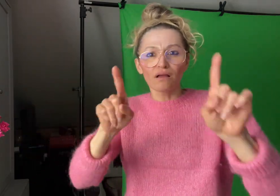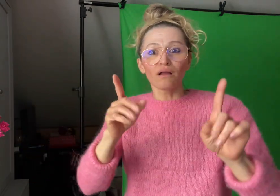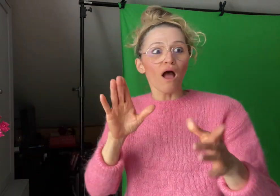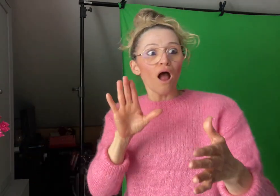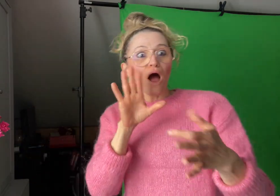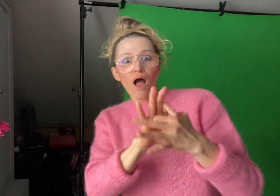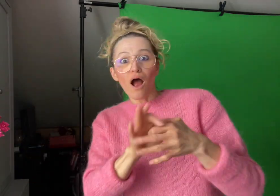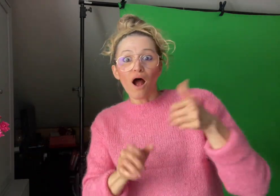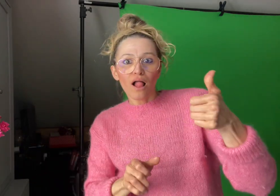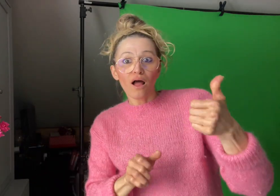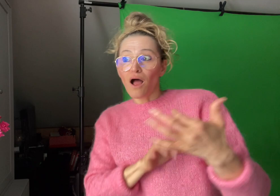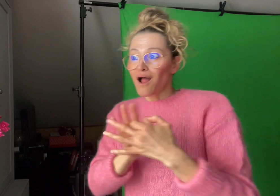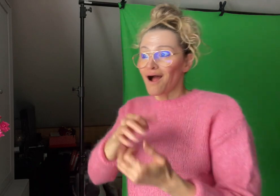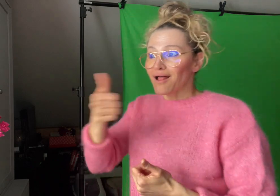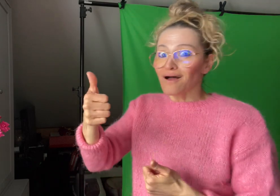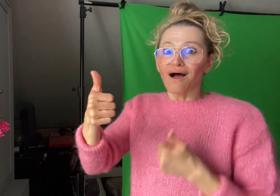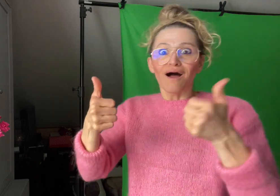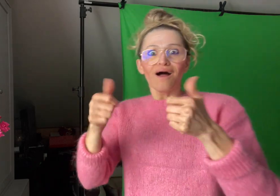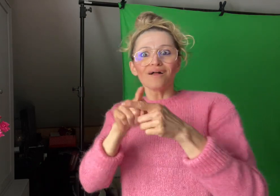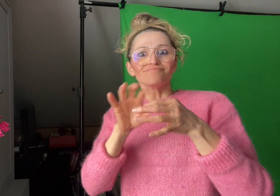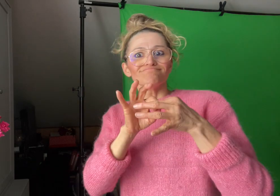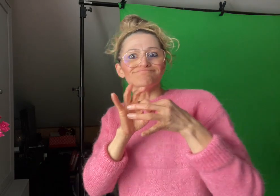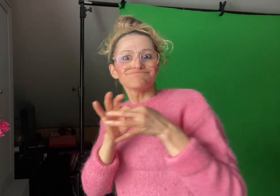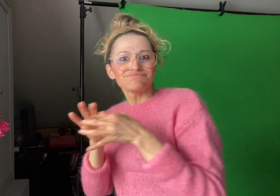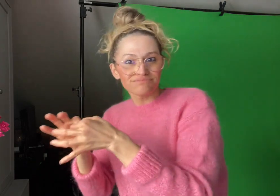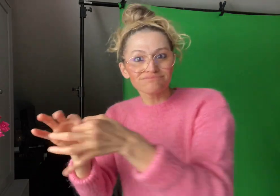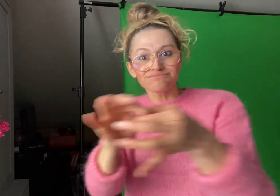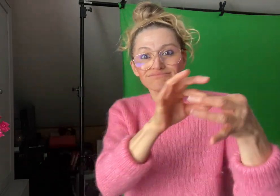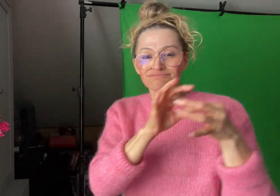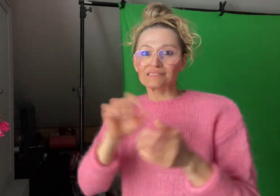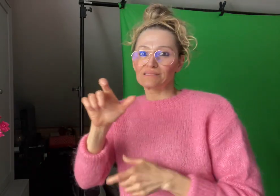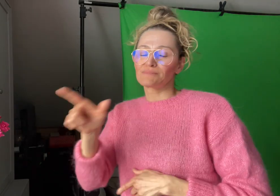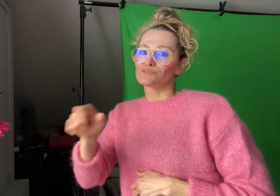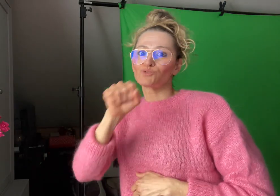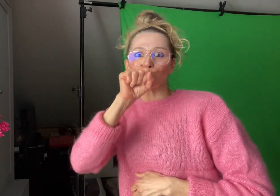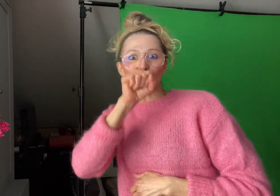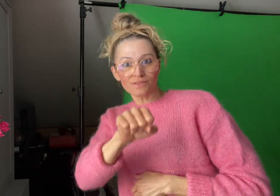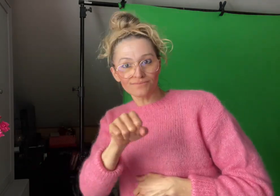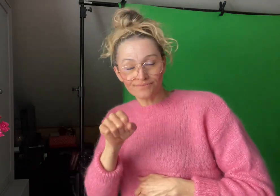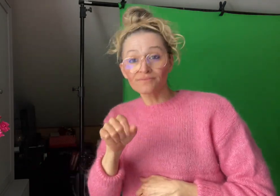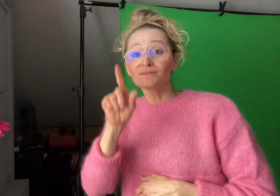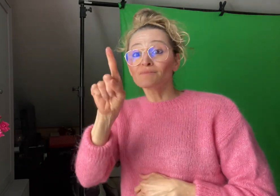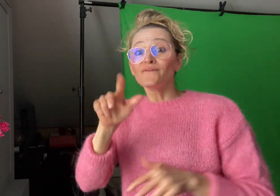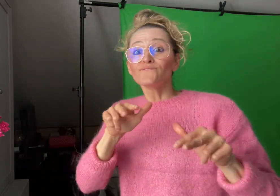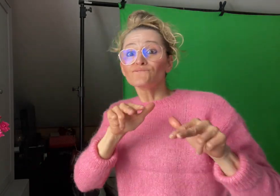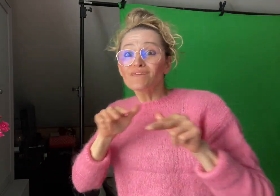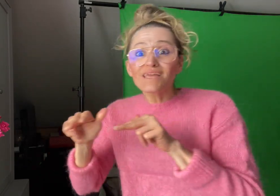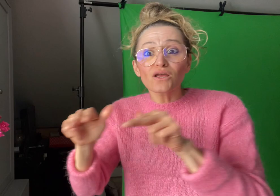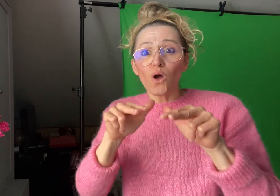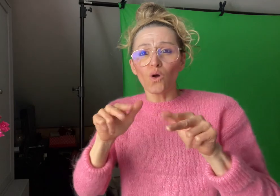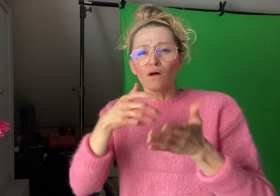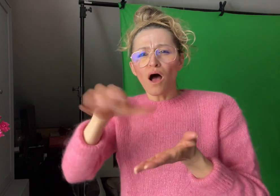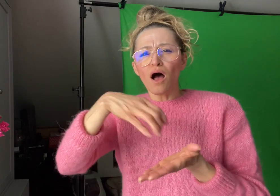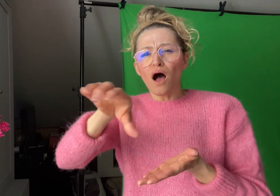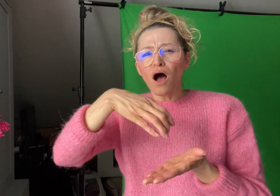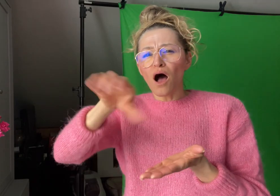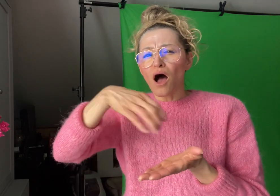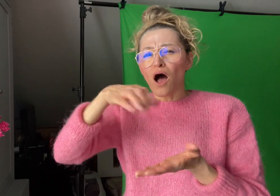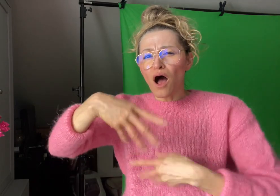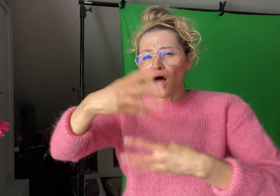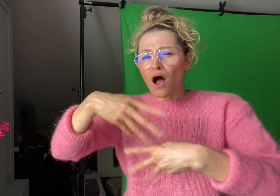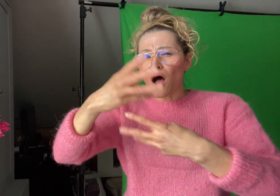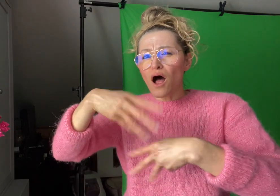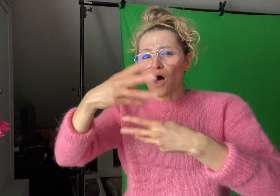and connect with their followers. Reels continue to be a growing